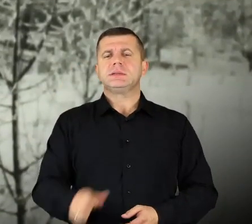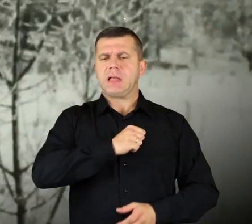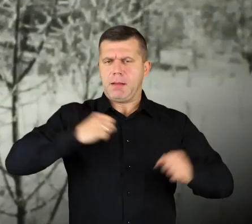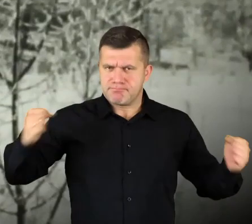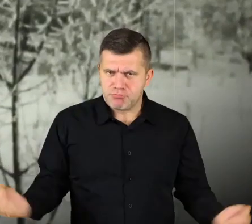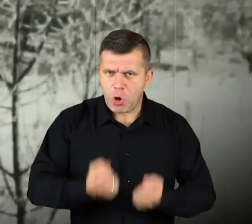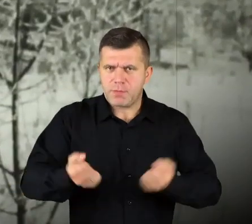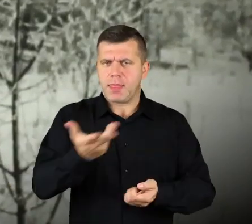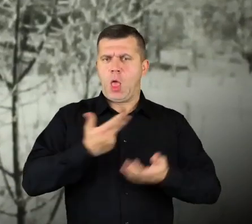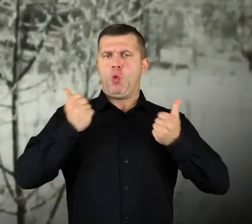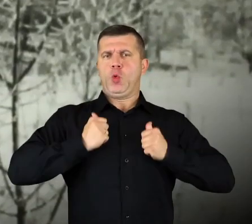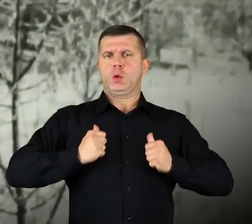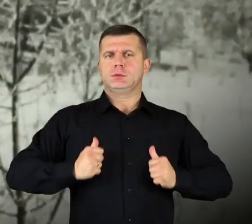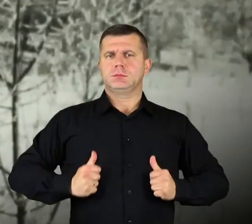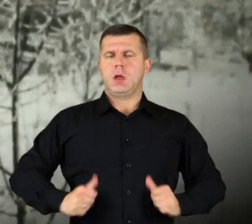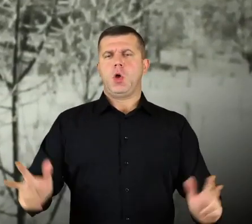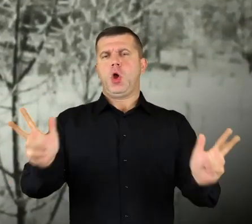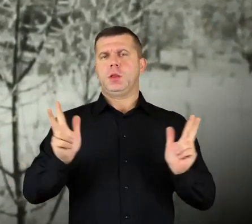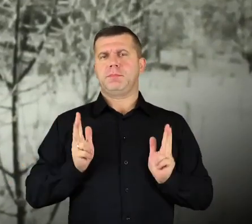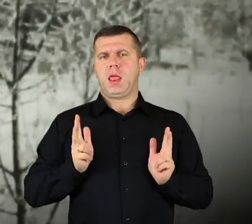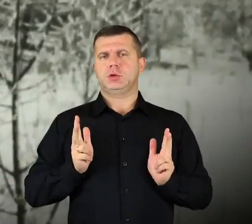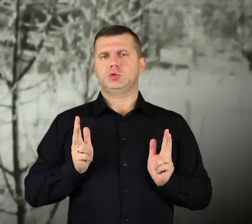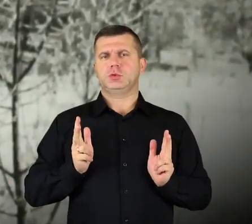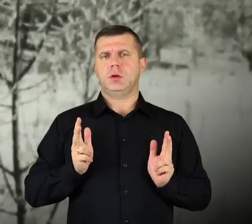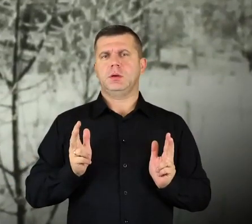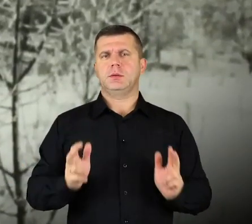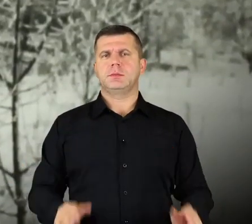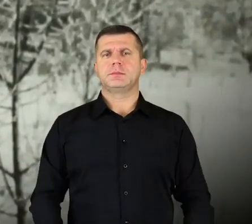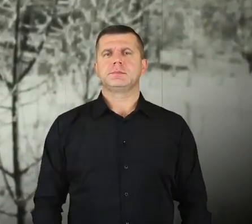motivate yourself, calm down, relax.